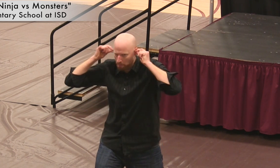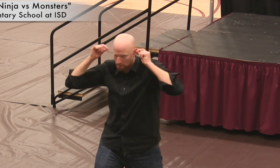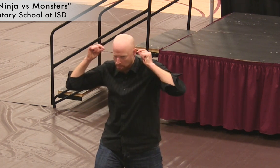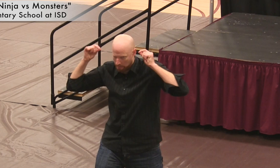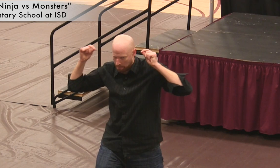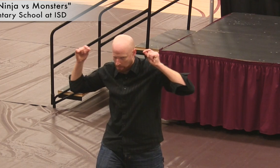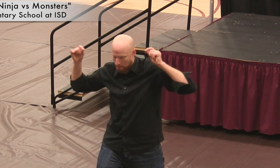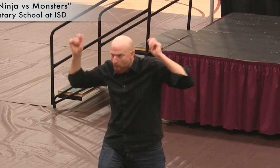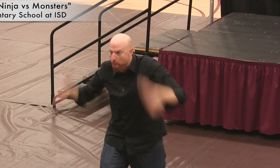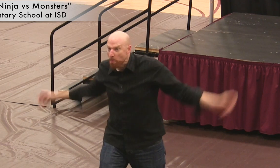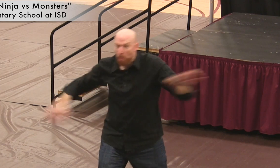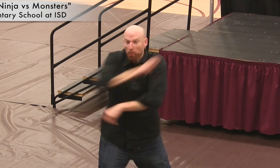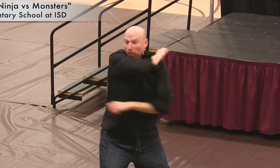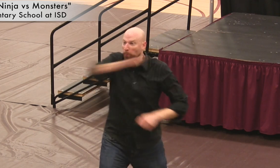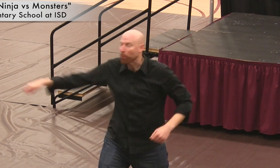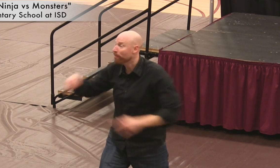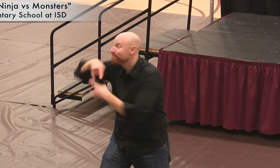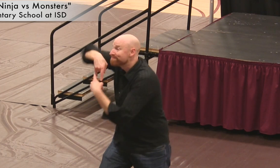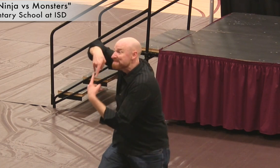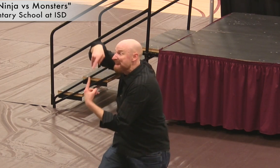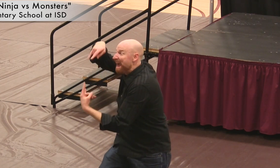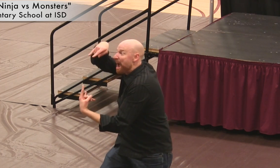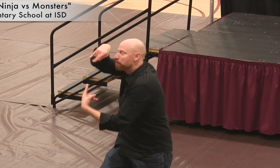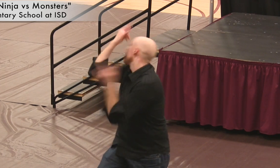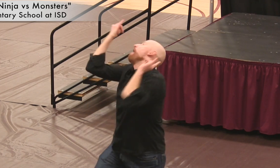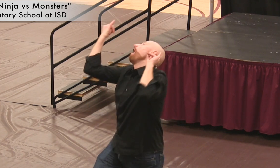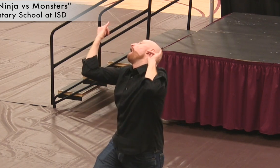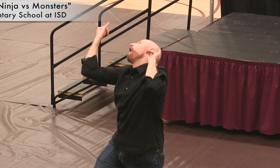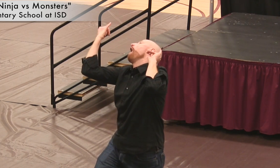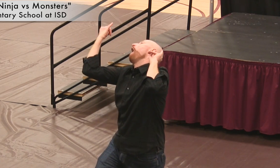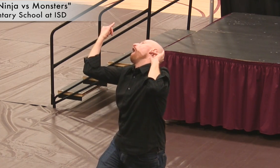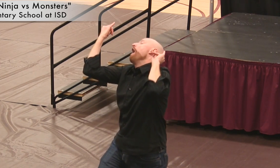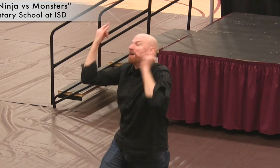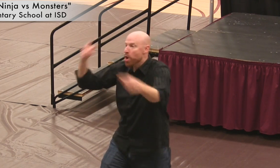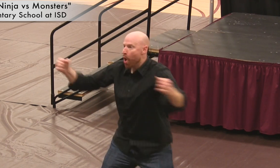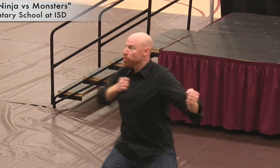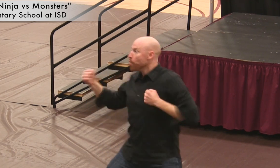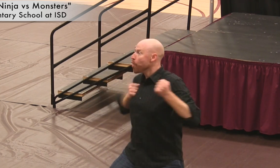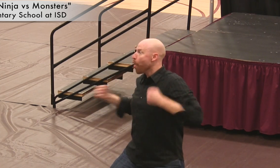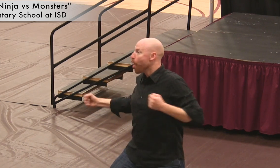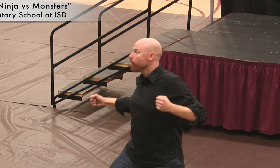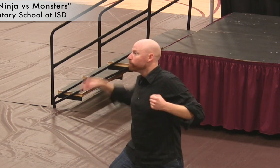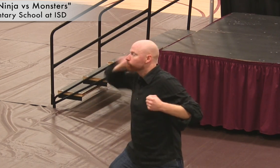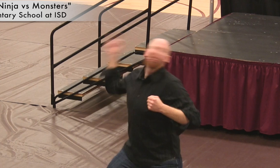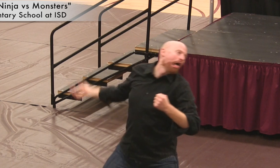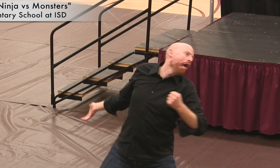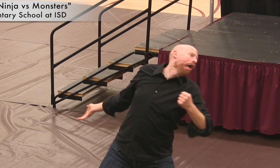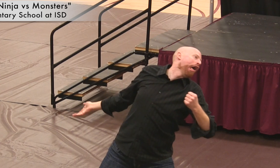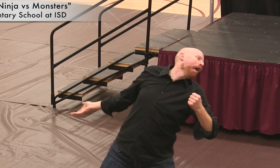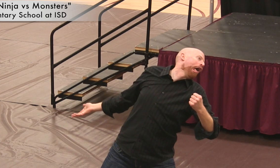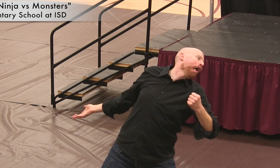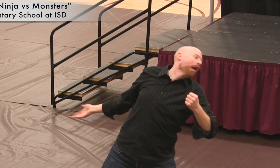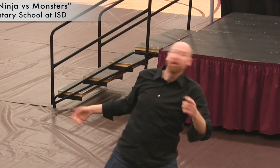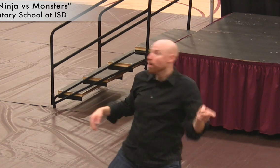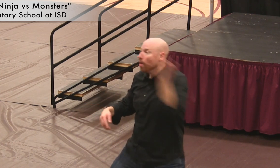his ear-buds and strikes his enemies with them! The werewolf - pow! The gorilla reels upon impact!